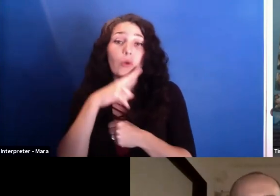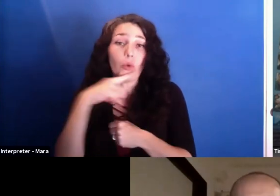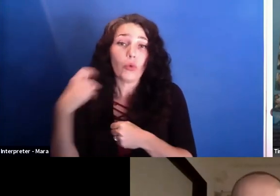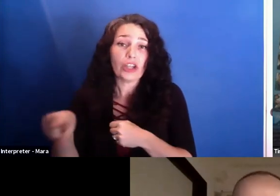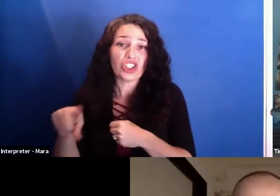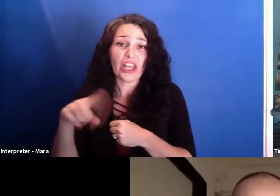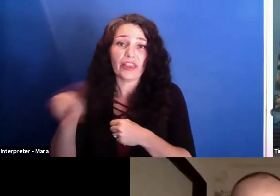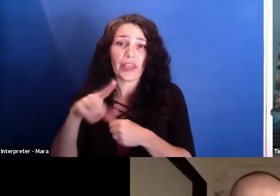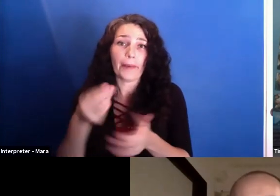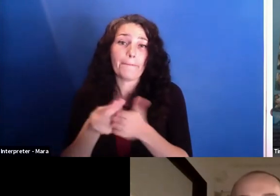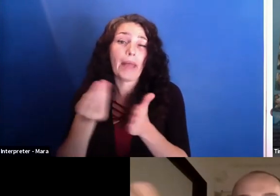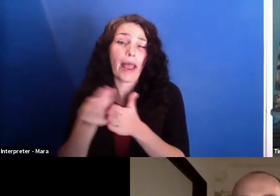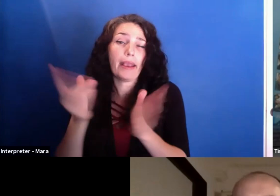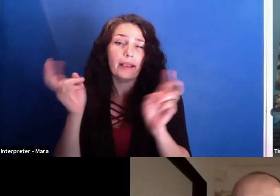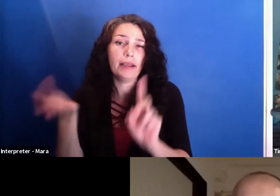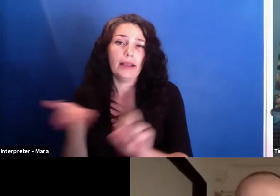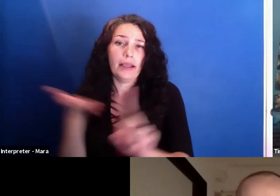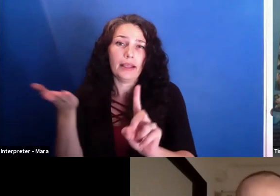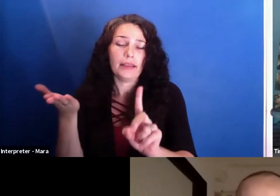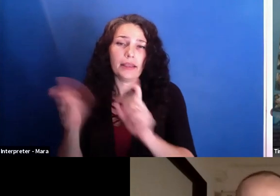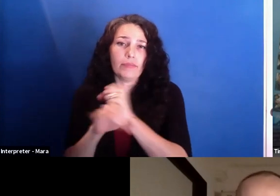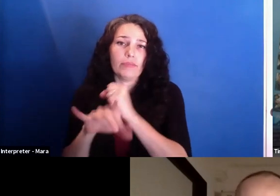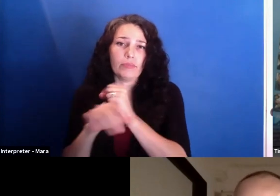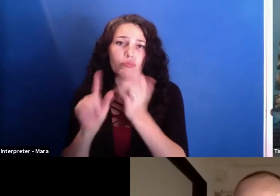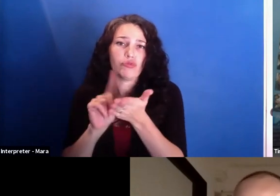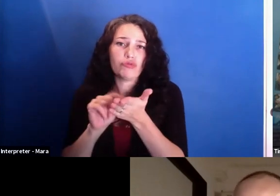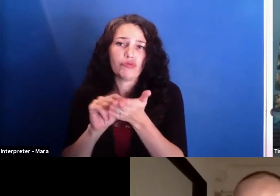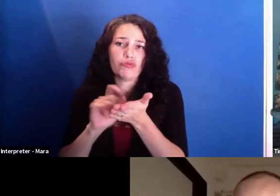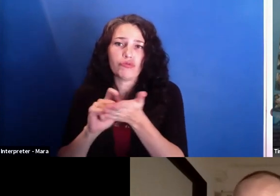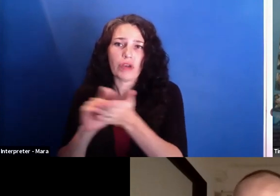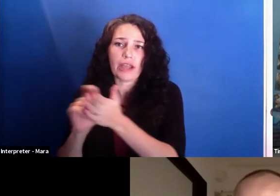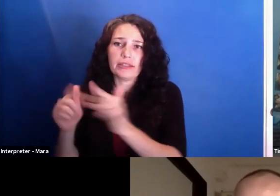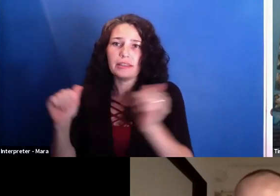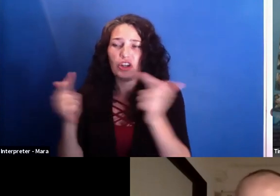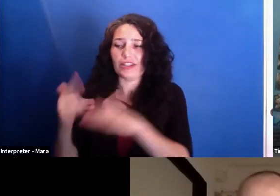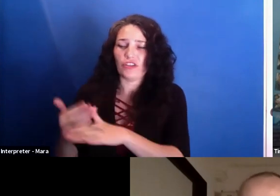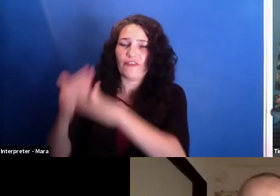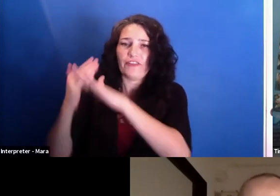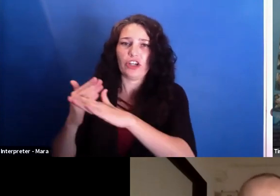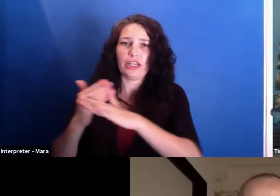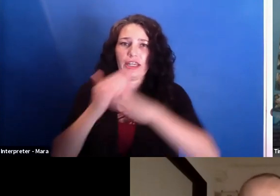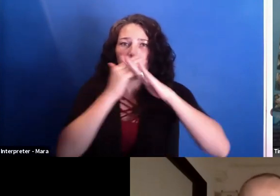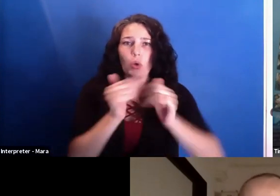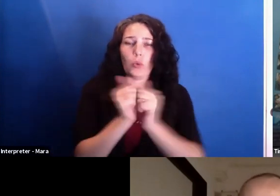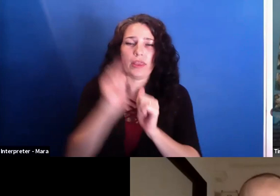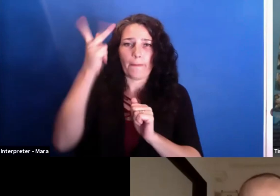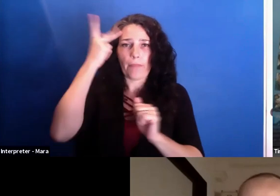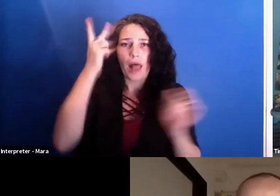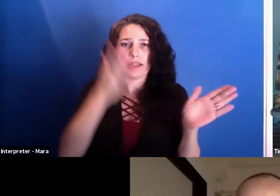or they're interfering with the politicians and are paying them bribes in order